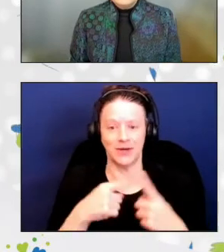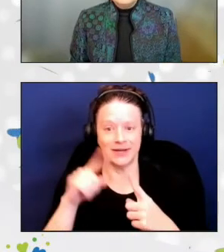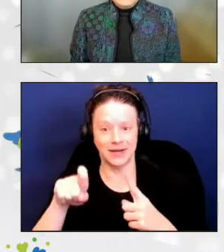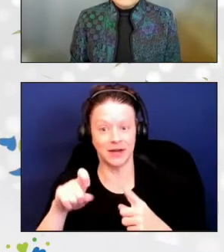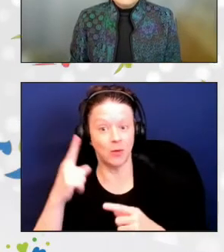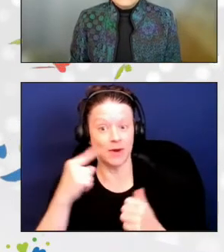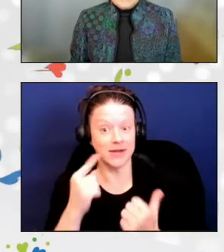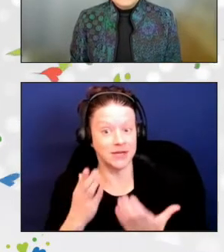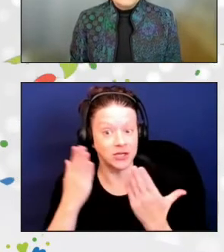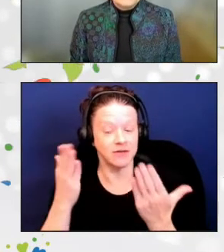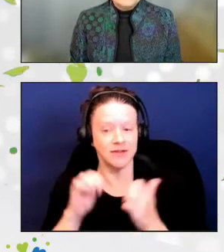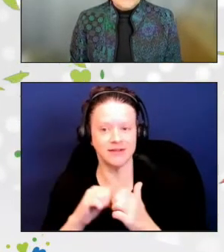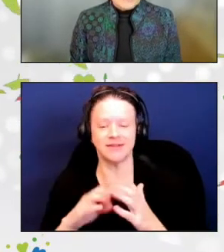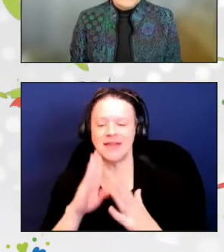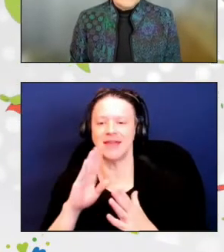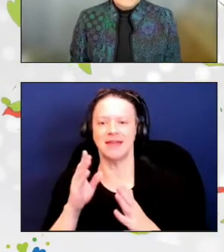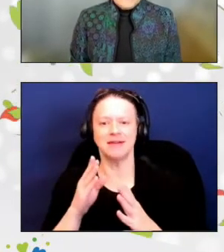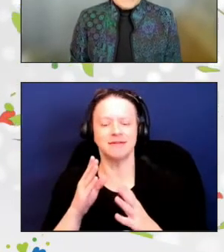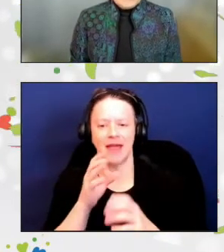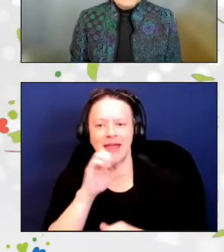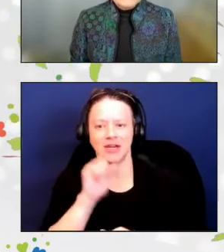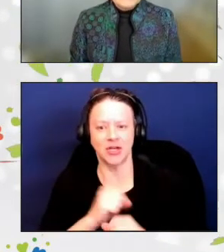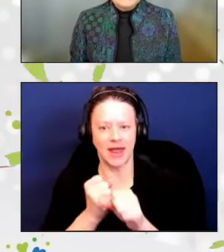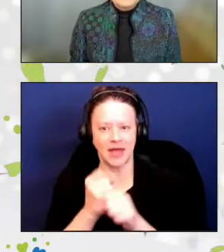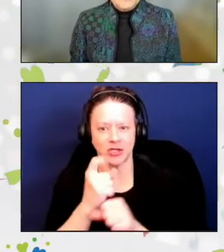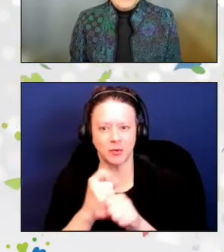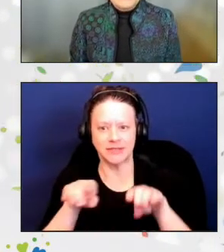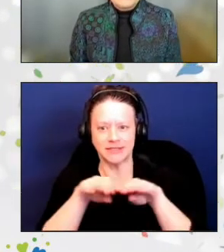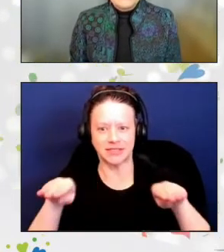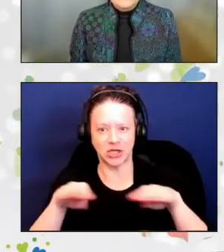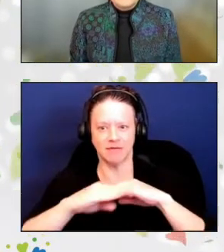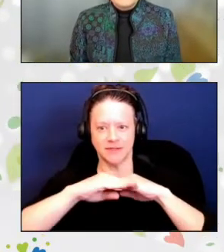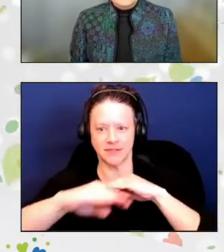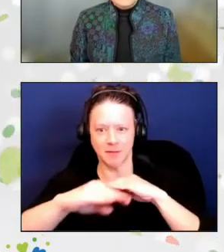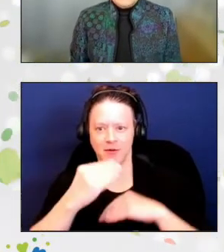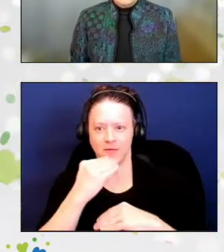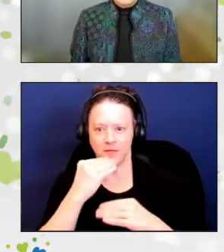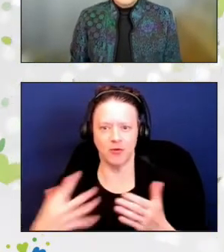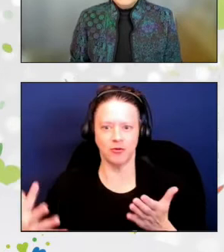Shelf-stable Food Drive at the Mississippi Department of Human Services,